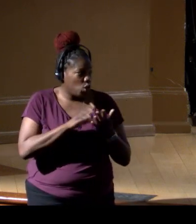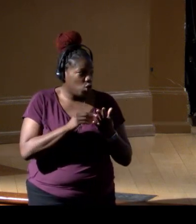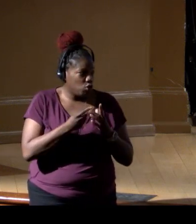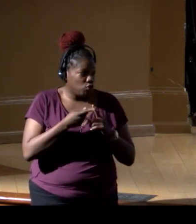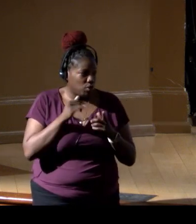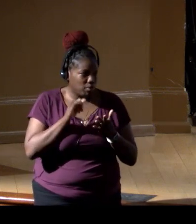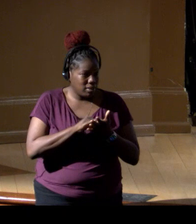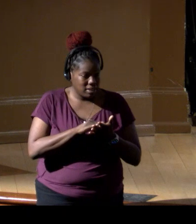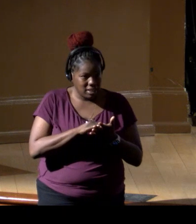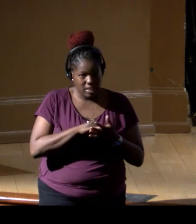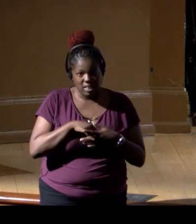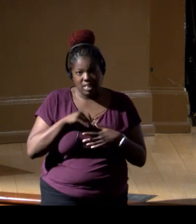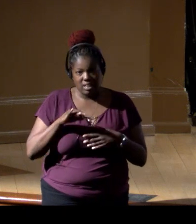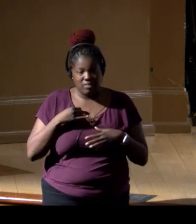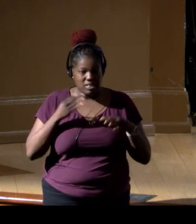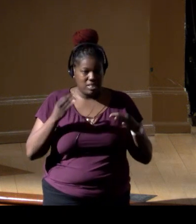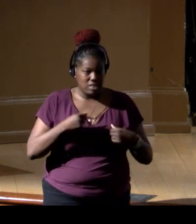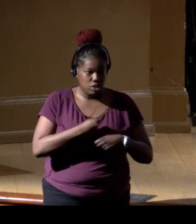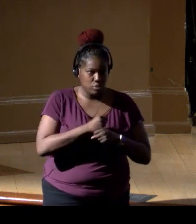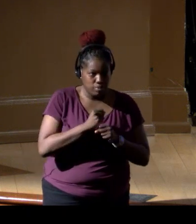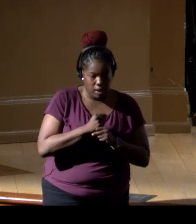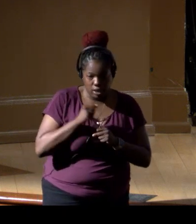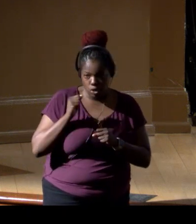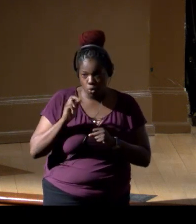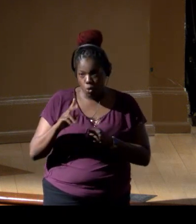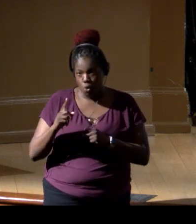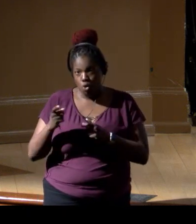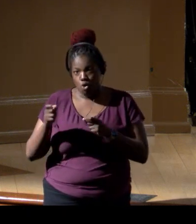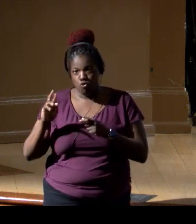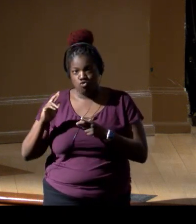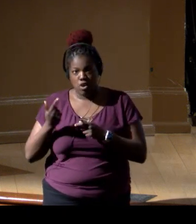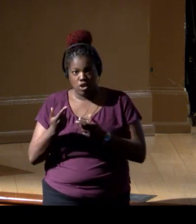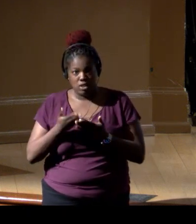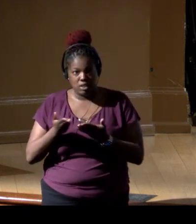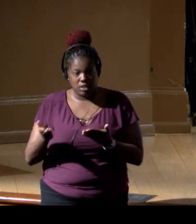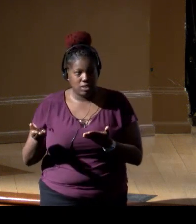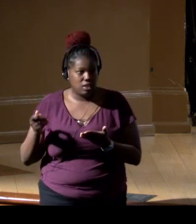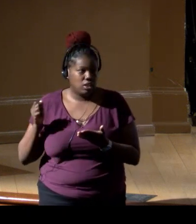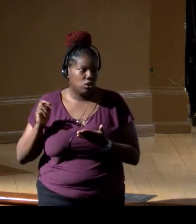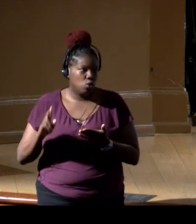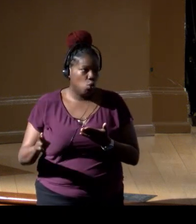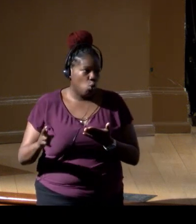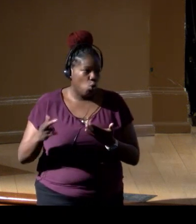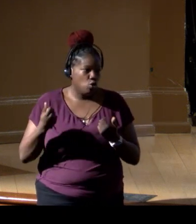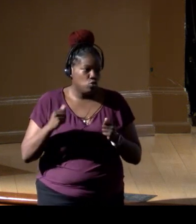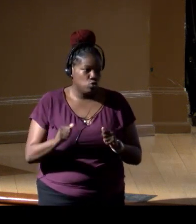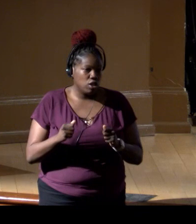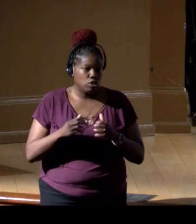whether it's in decision-making, or regulated entities, or scaling the technology.